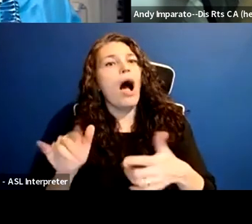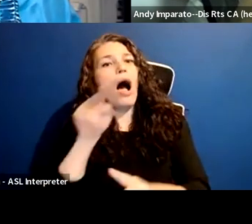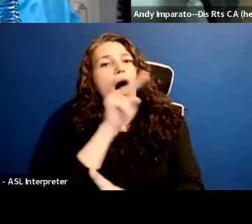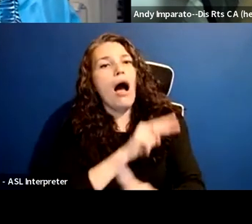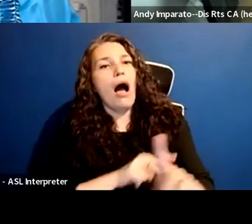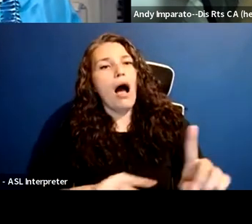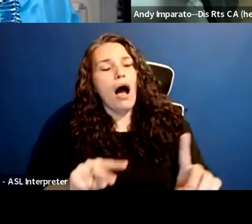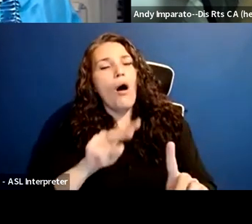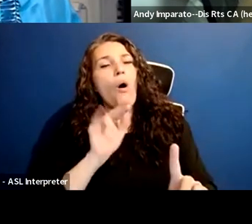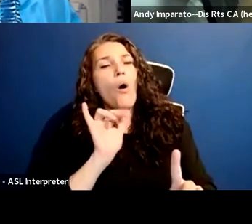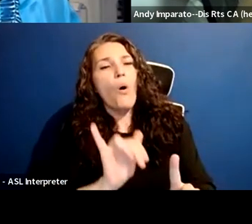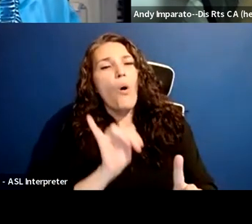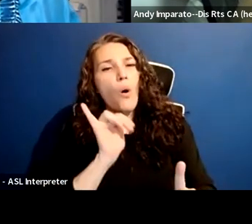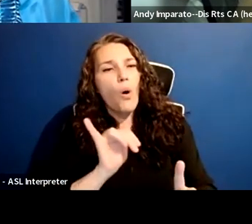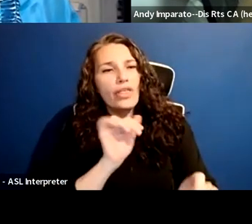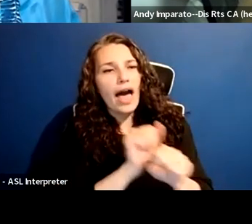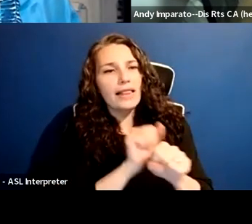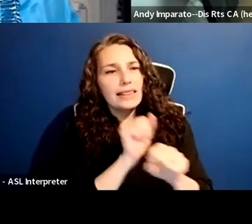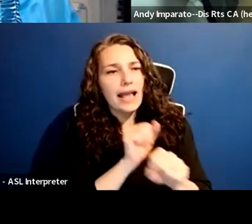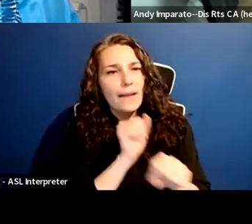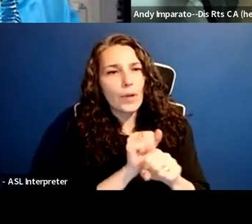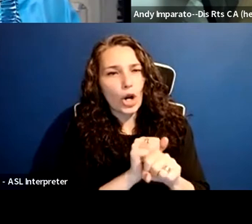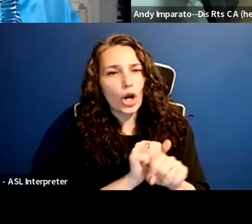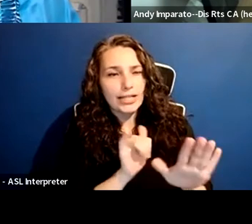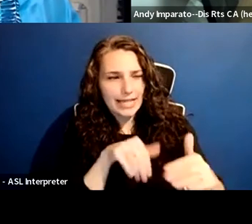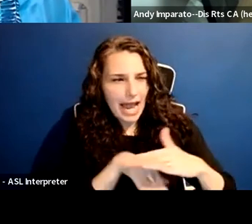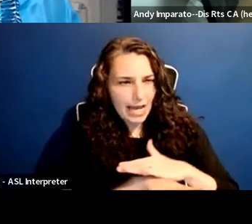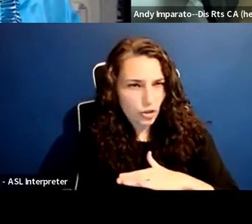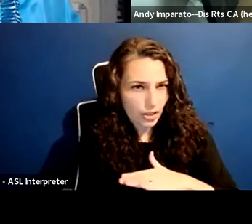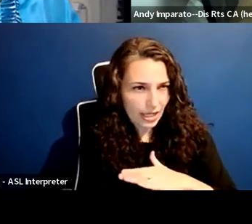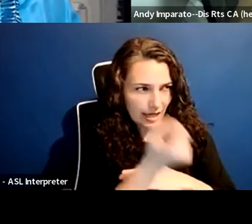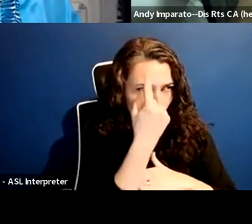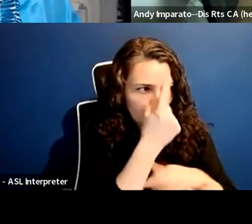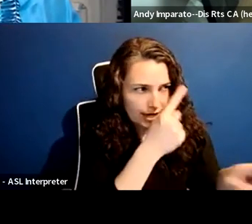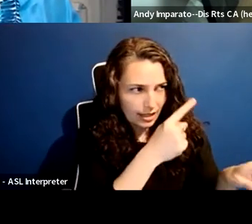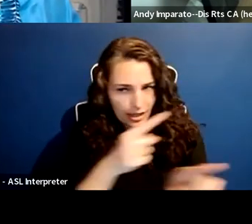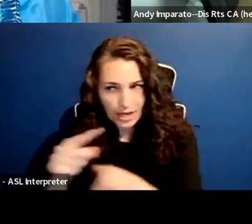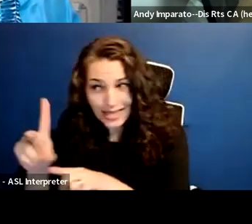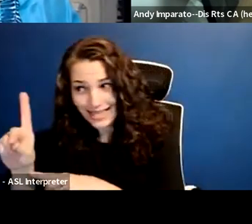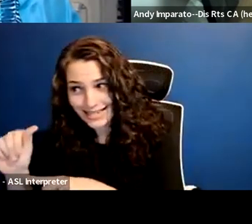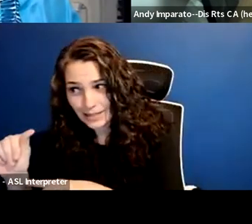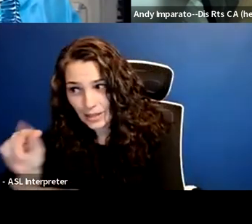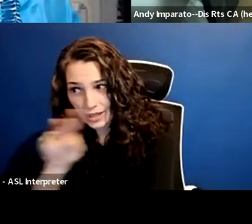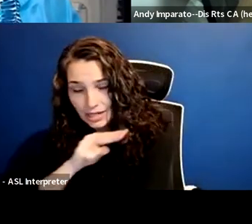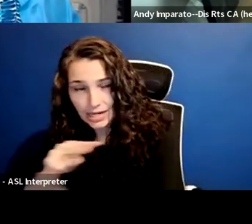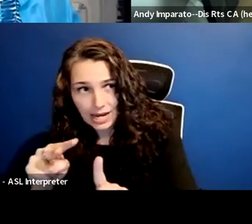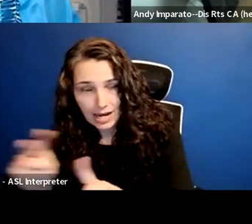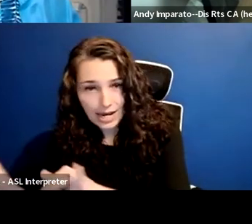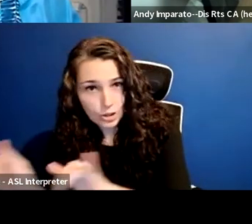I hope that they take the disability lens and the realization that there is a disability angle to pretty much any issue,